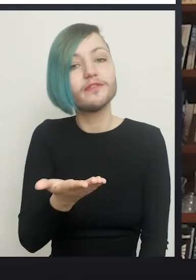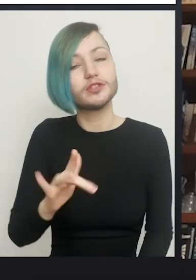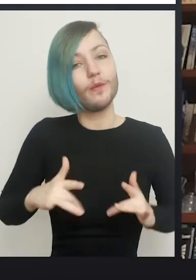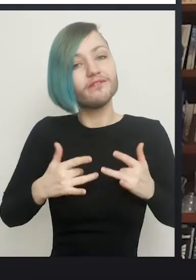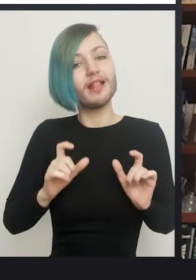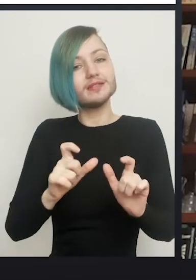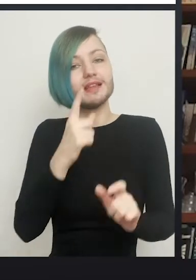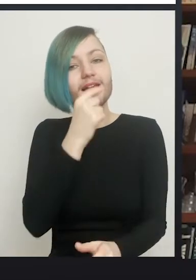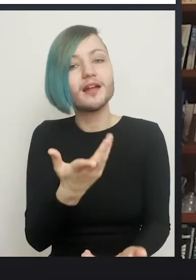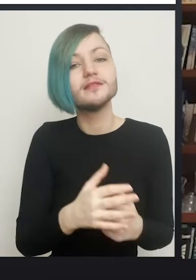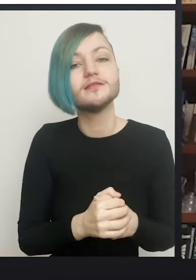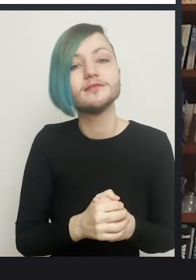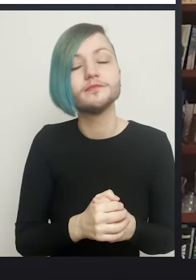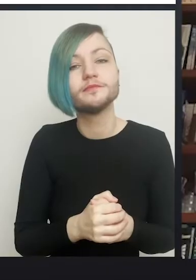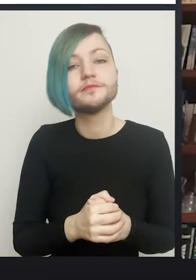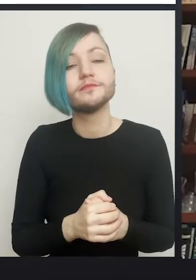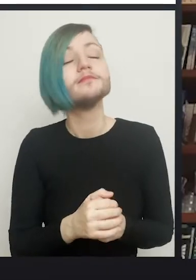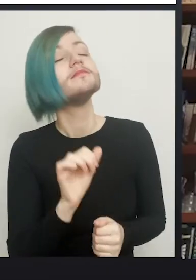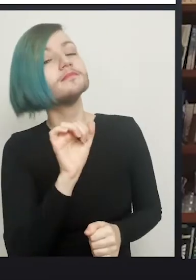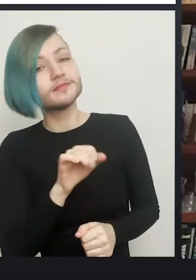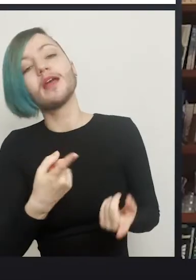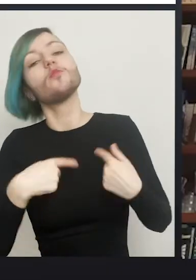Yeah, what we do when we talk to people, we talk about the risk of